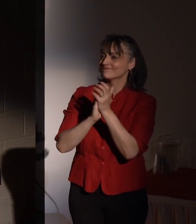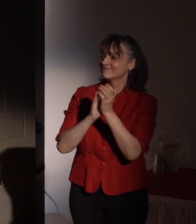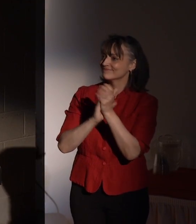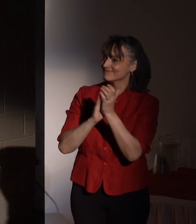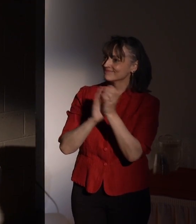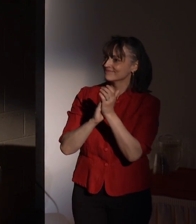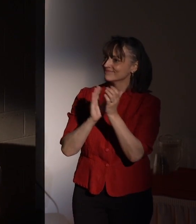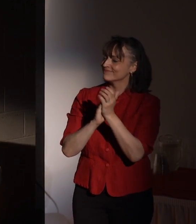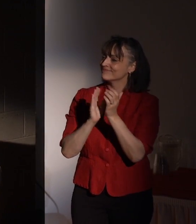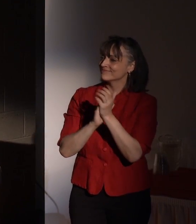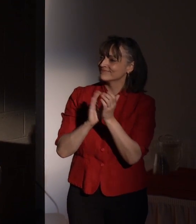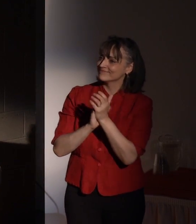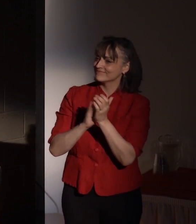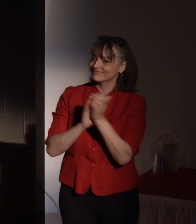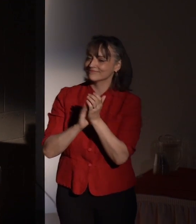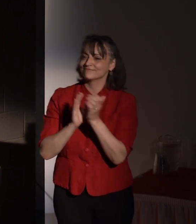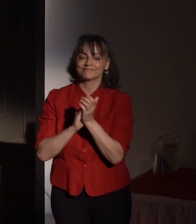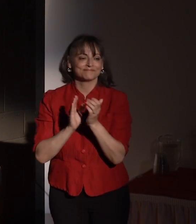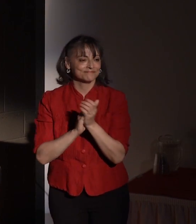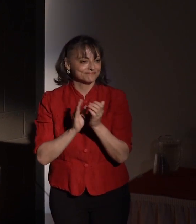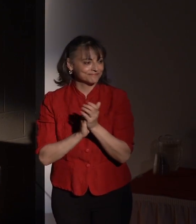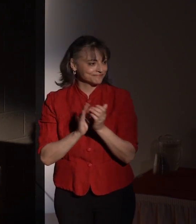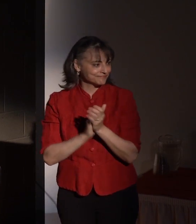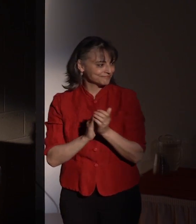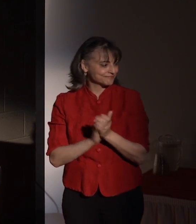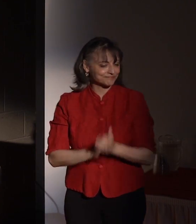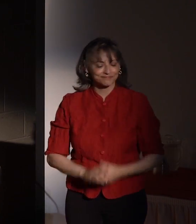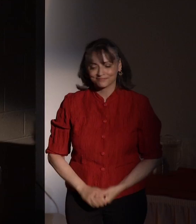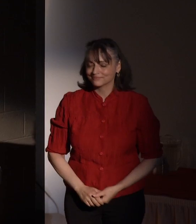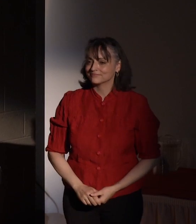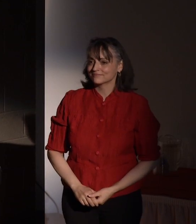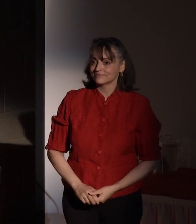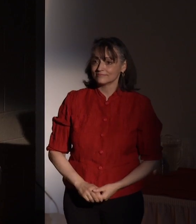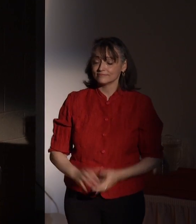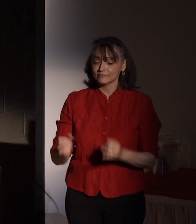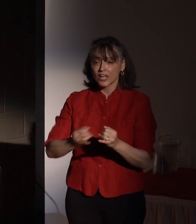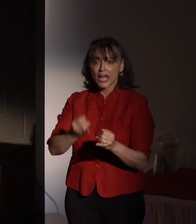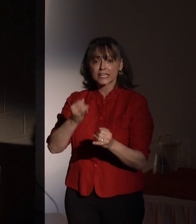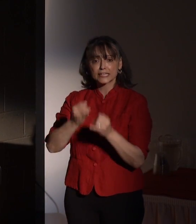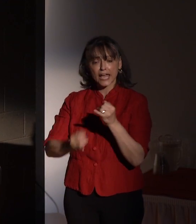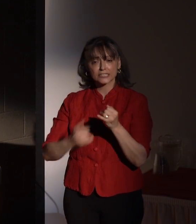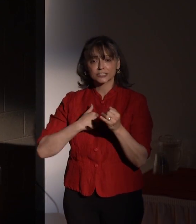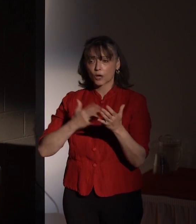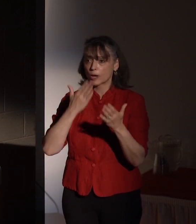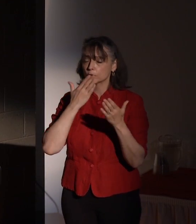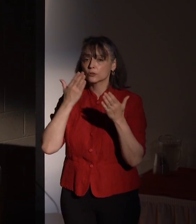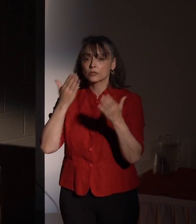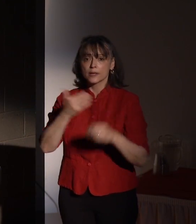And finally, I want to thank the members of the two